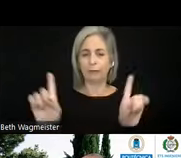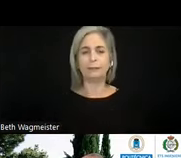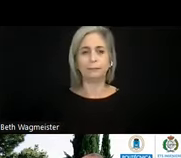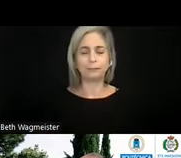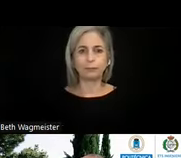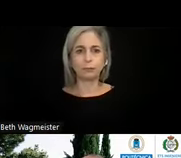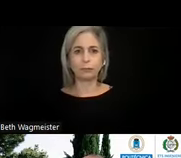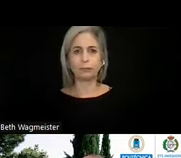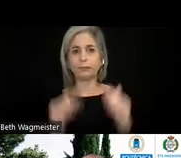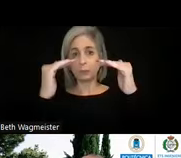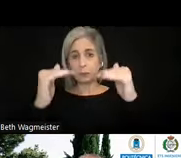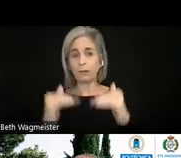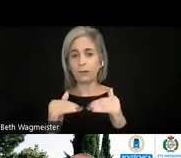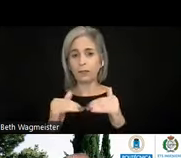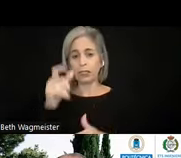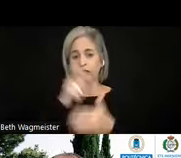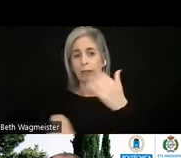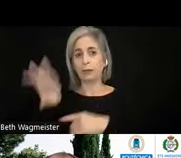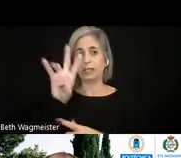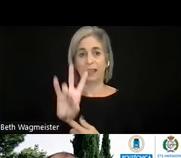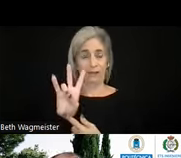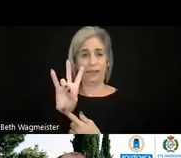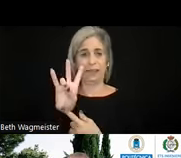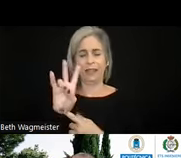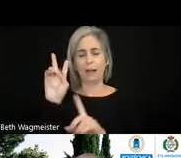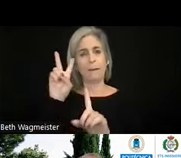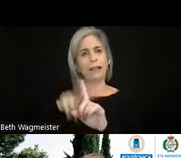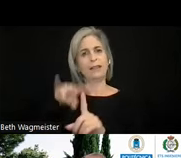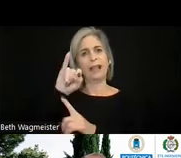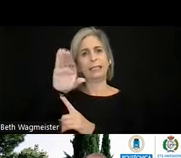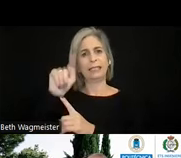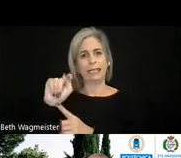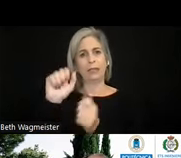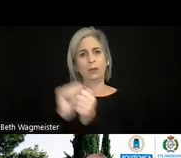Let's move to Chapter 7. Chapter 7 applies to ICT with video capabilities. It will